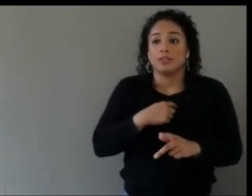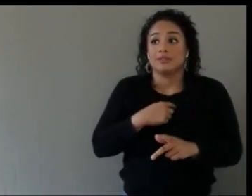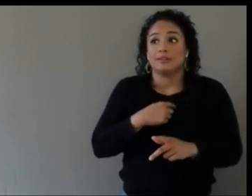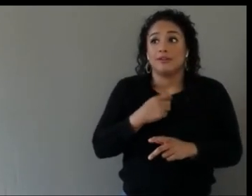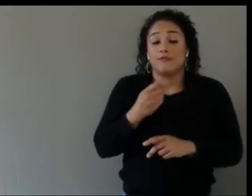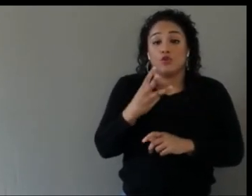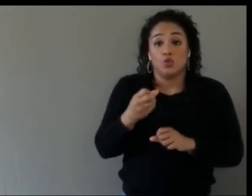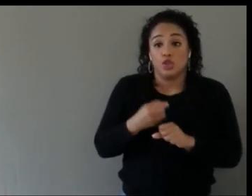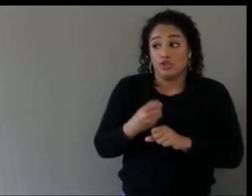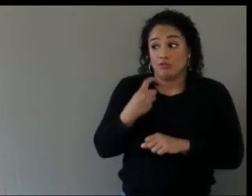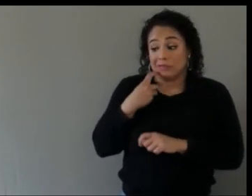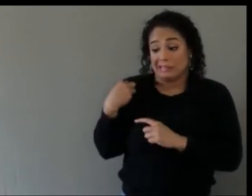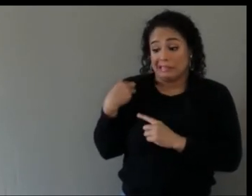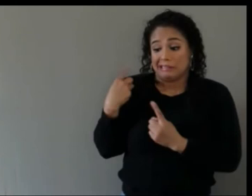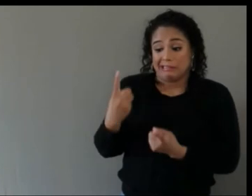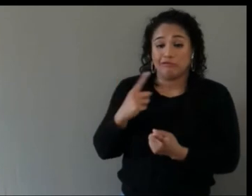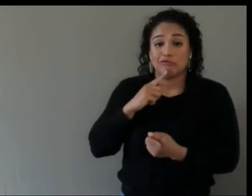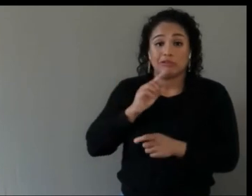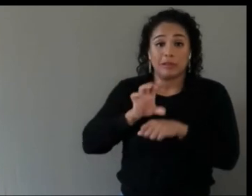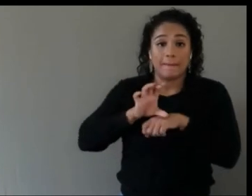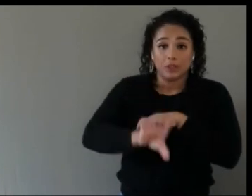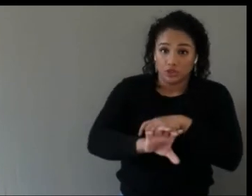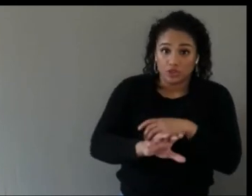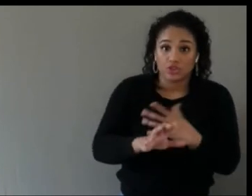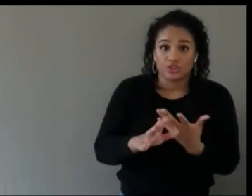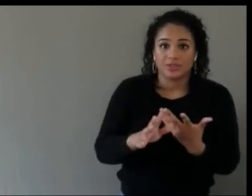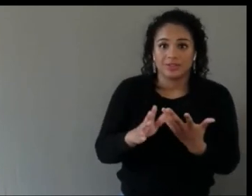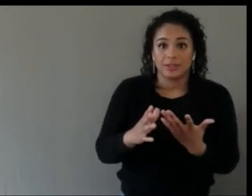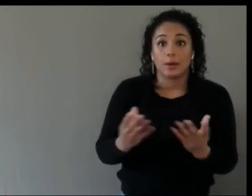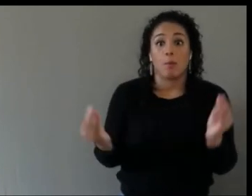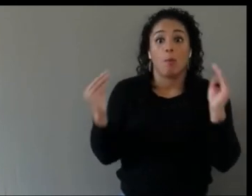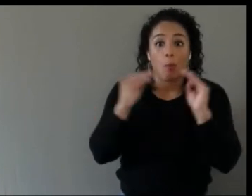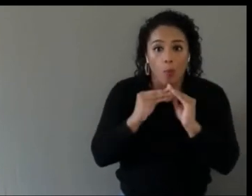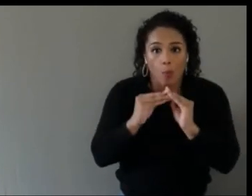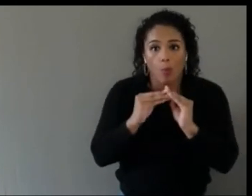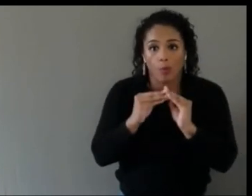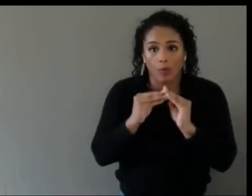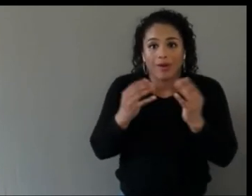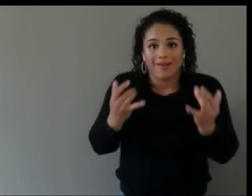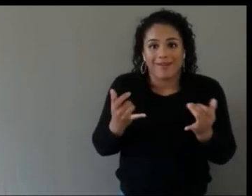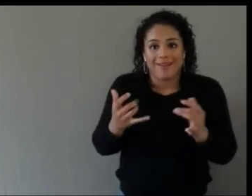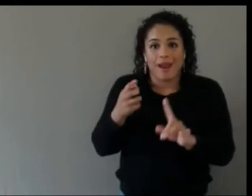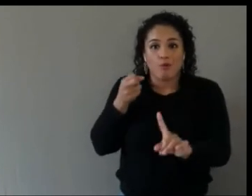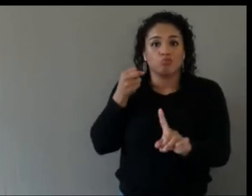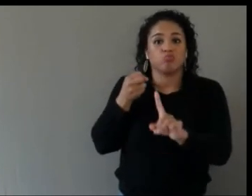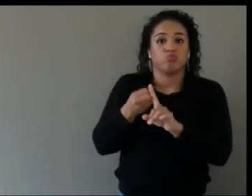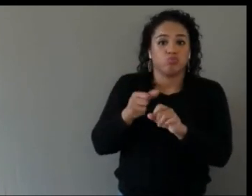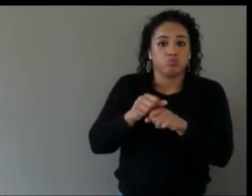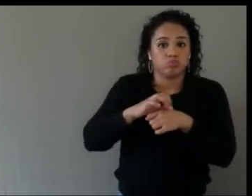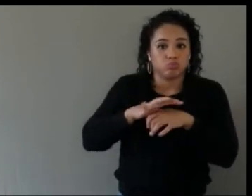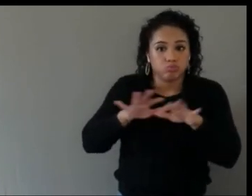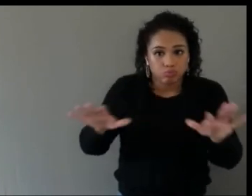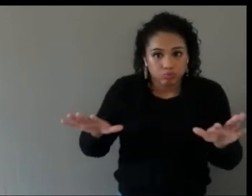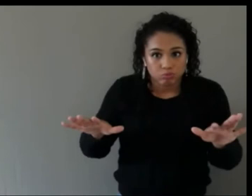you know, year and a half with the Covid crisis, that remote health has just had a huge